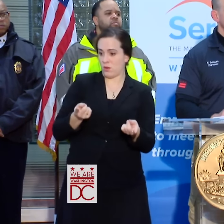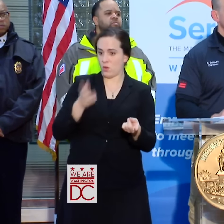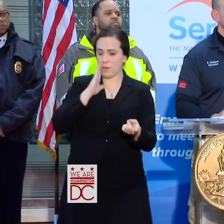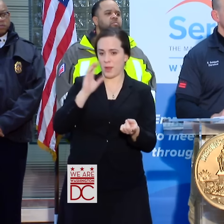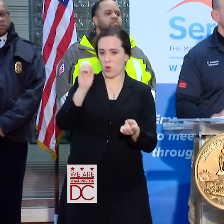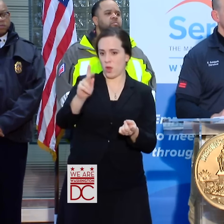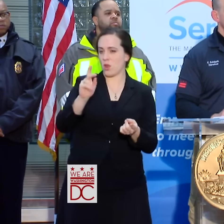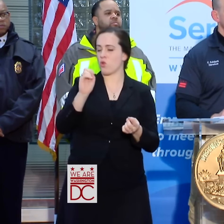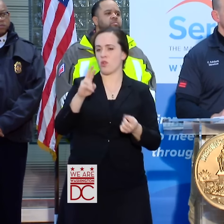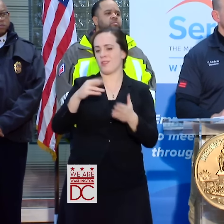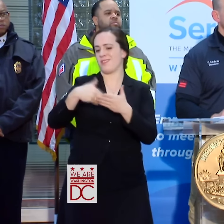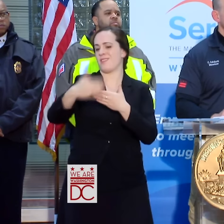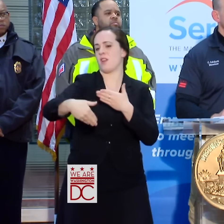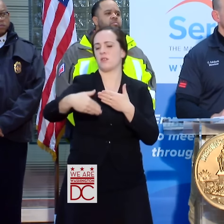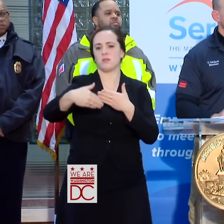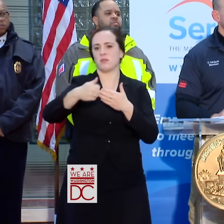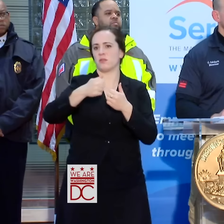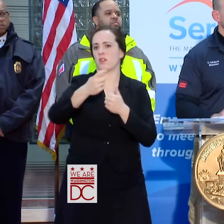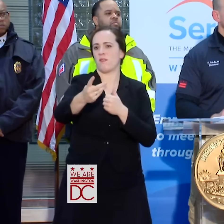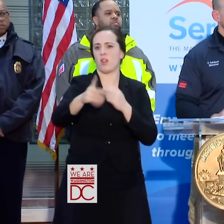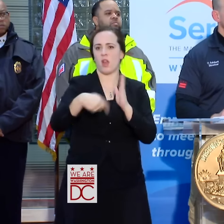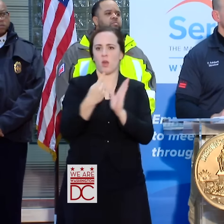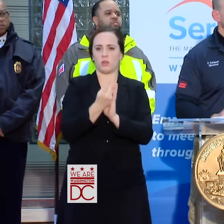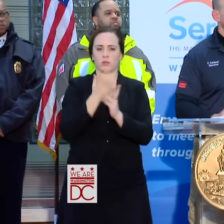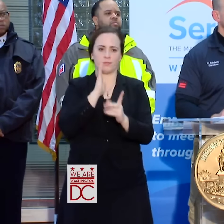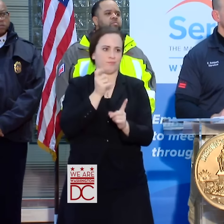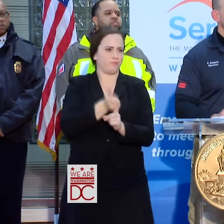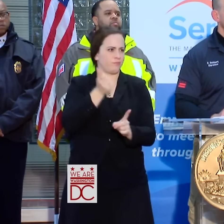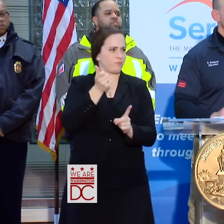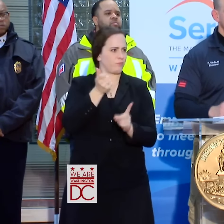OR ARE THESE NEXT HOURS PERHAPS TROUBLESOME?